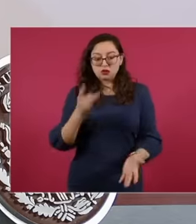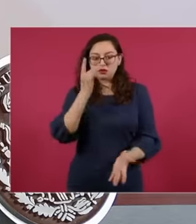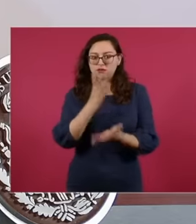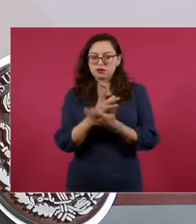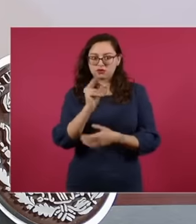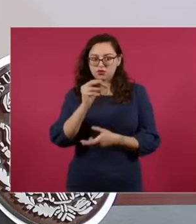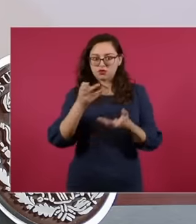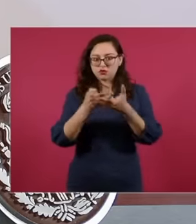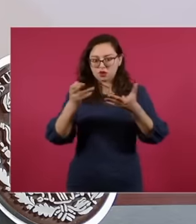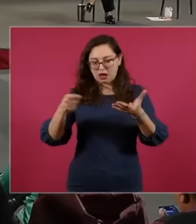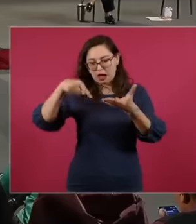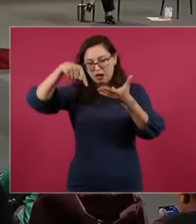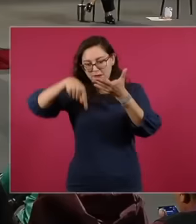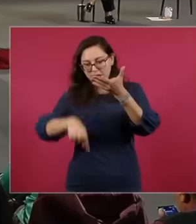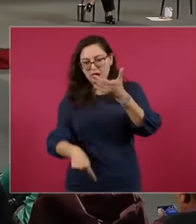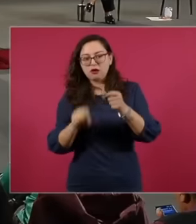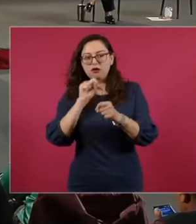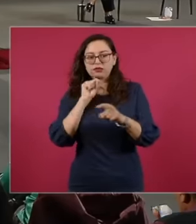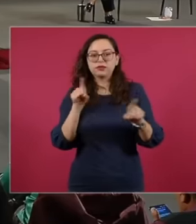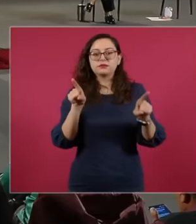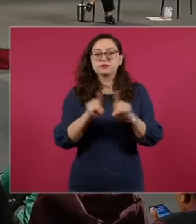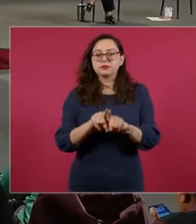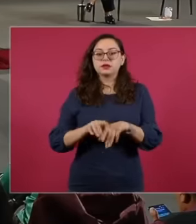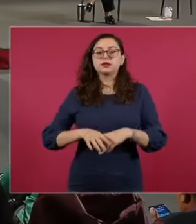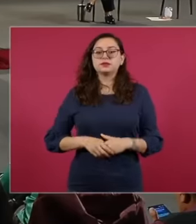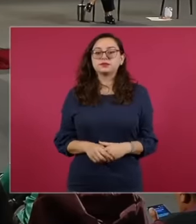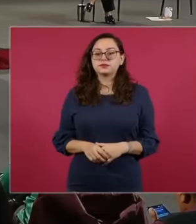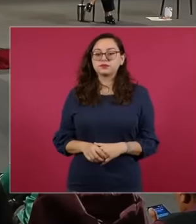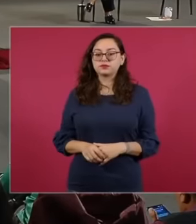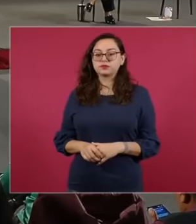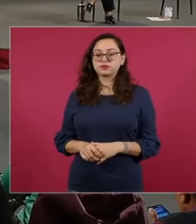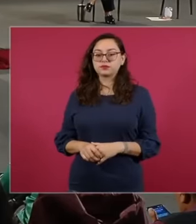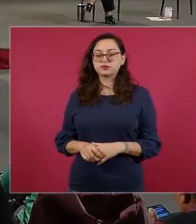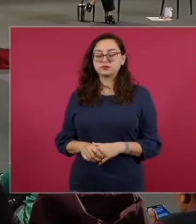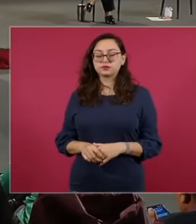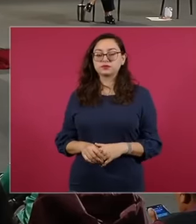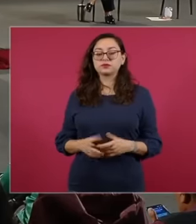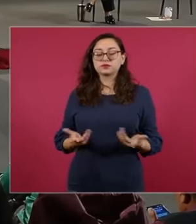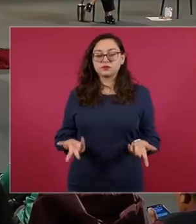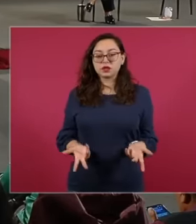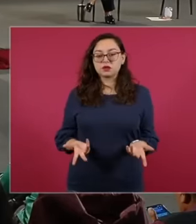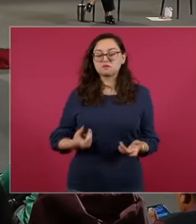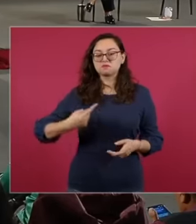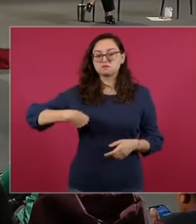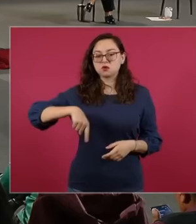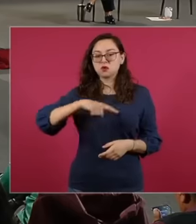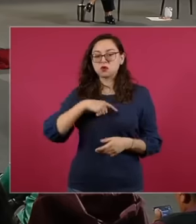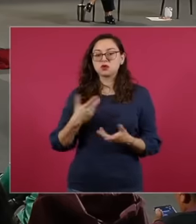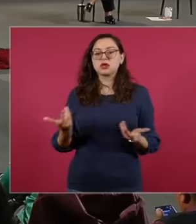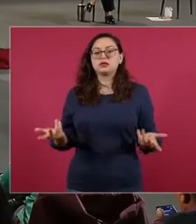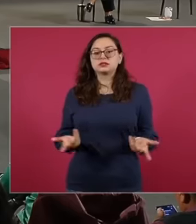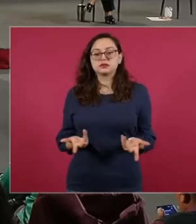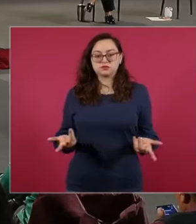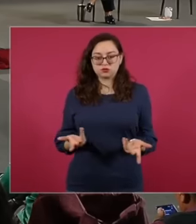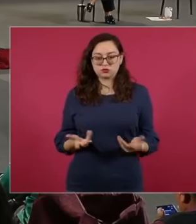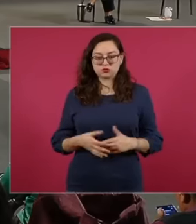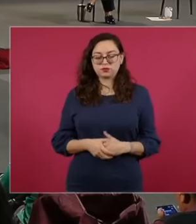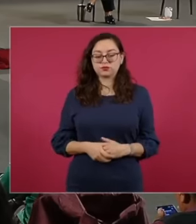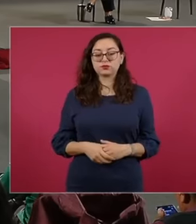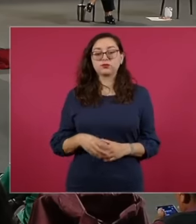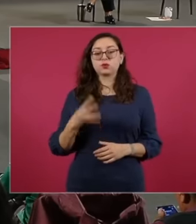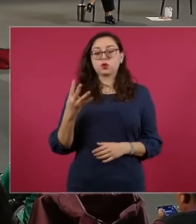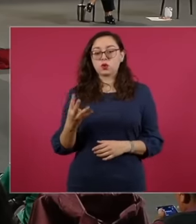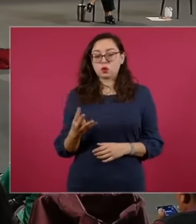mind What has the environmental sector done on 4 July by instruction from Mr. Andrés